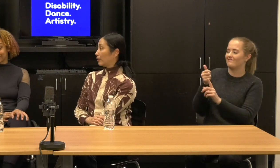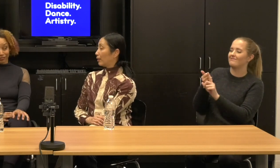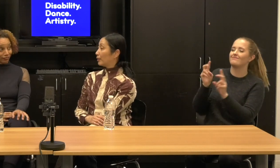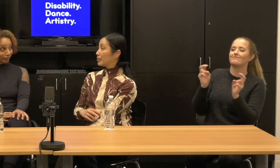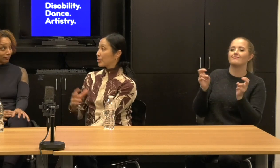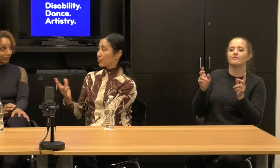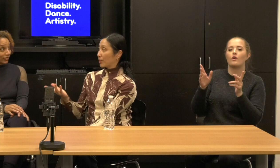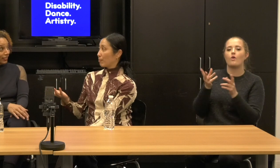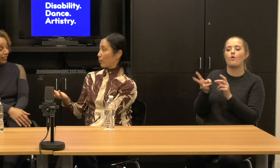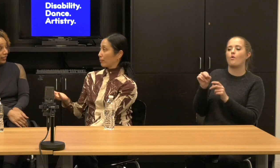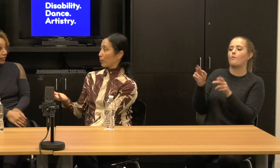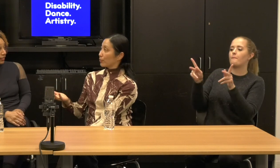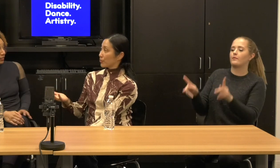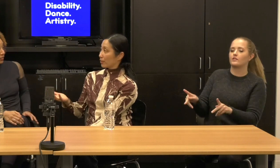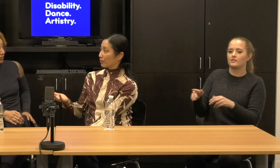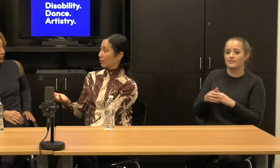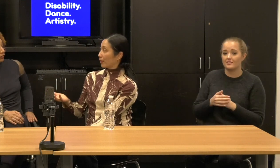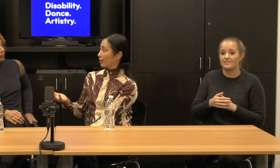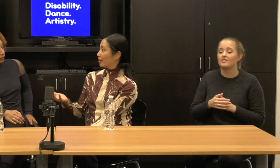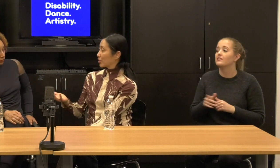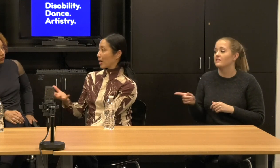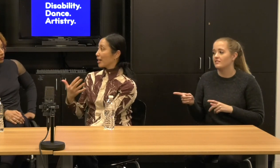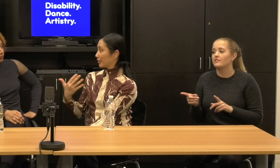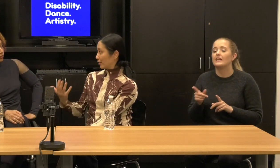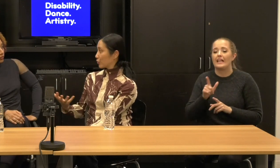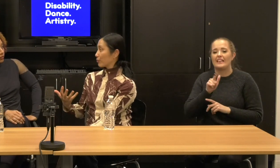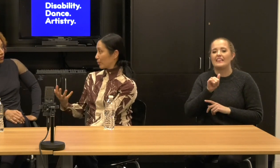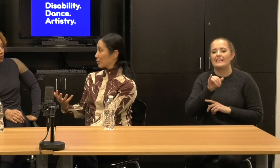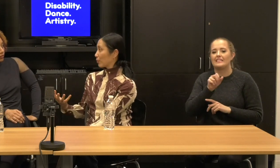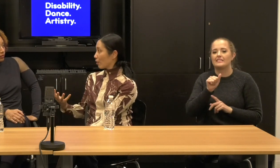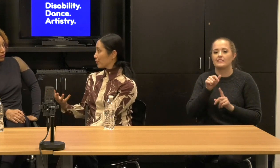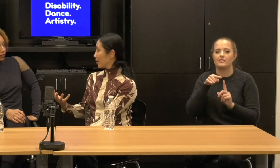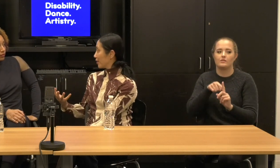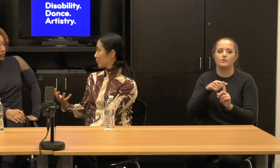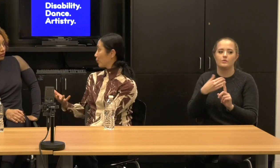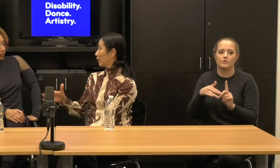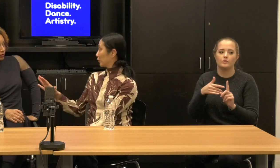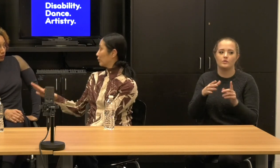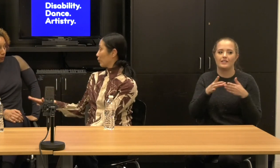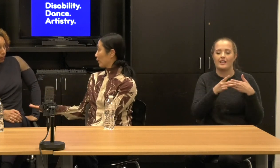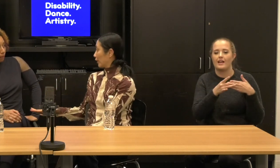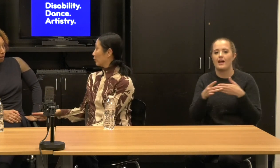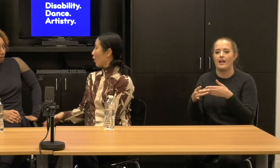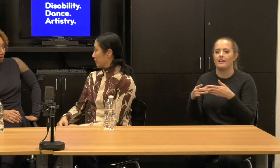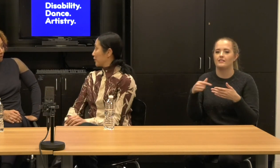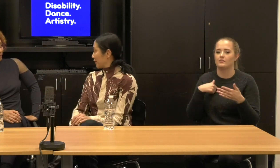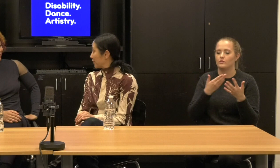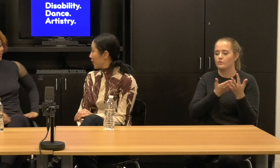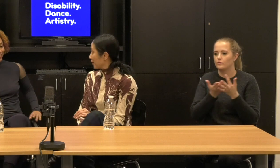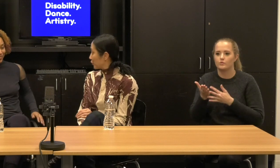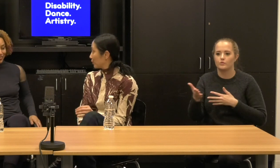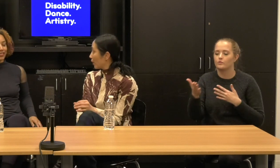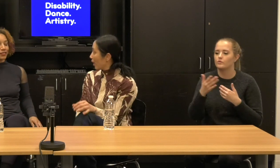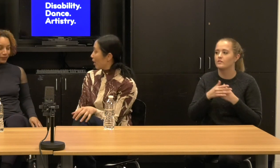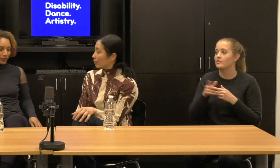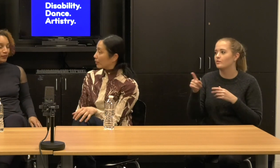Janet: Lisa has been a point person and has guided us through this process while you're walking your artistic side to it.